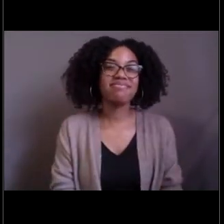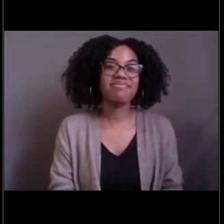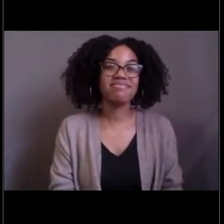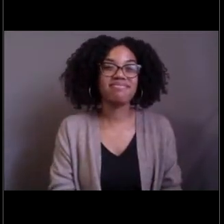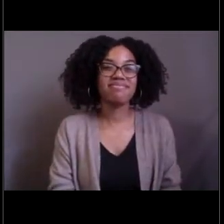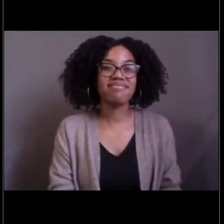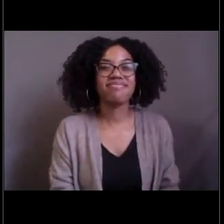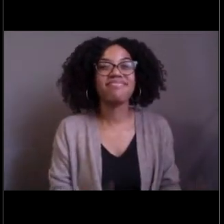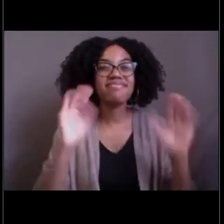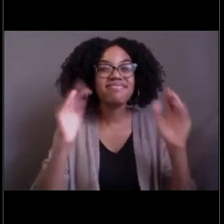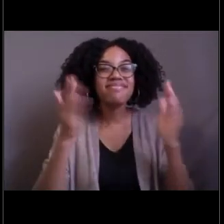Happy Halloween everyone.